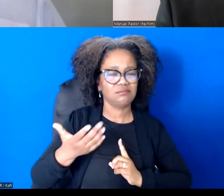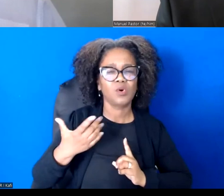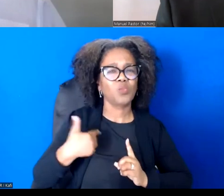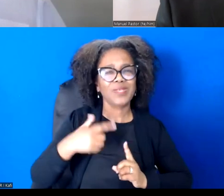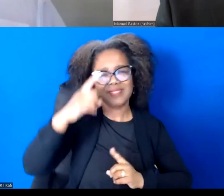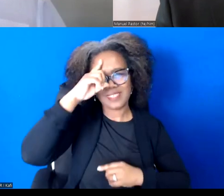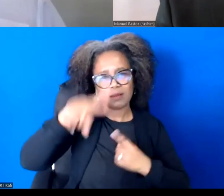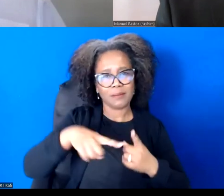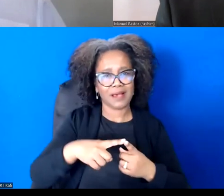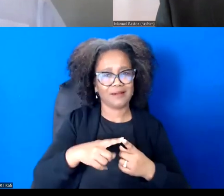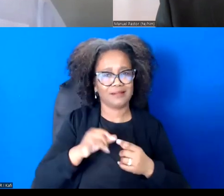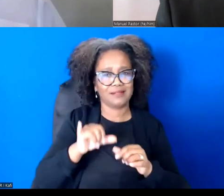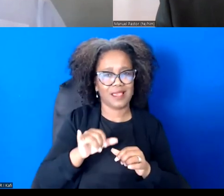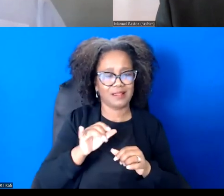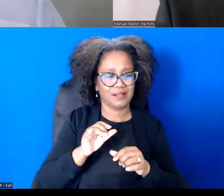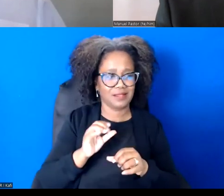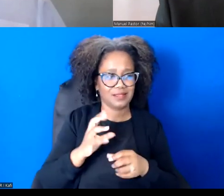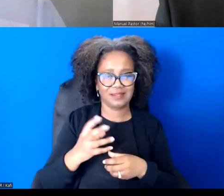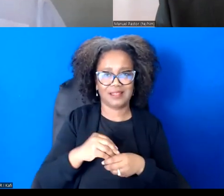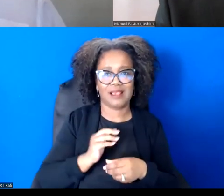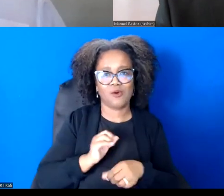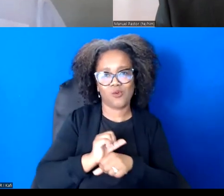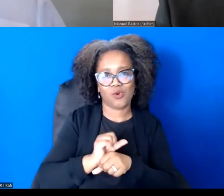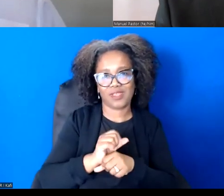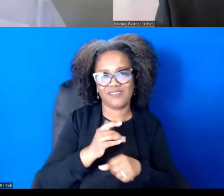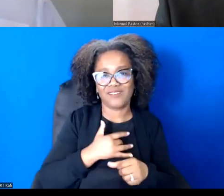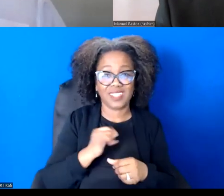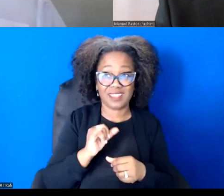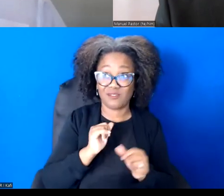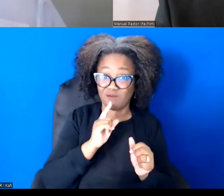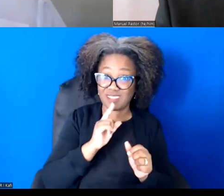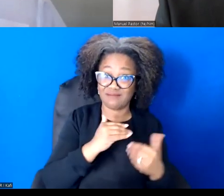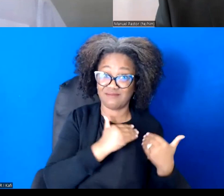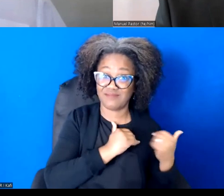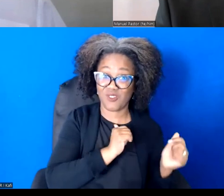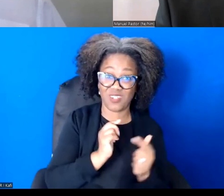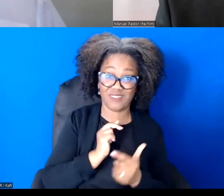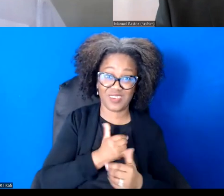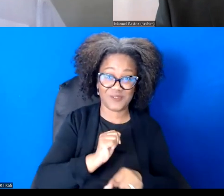And so I'm delighted to be here and oftentimes say when people ask. Is the destination?